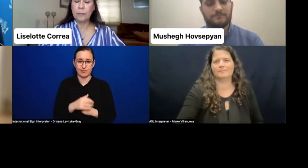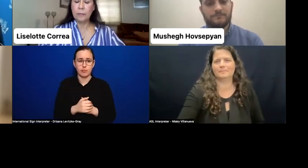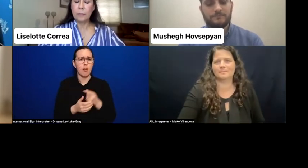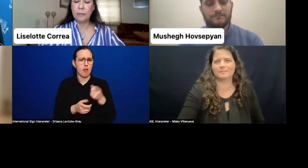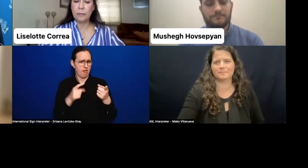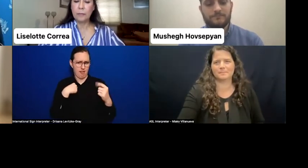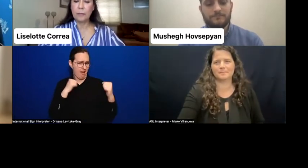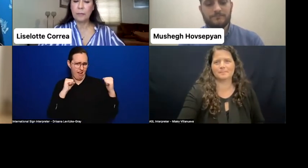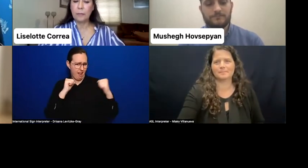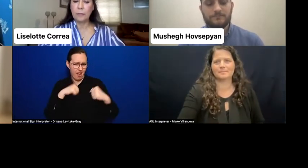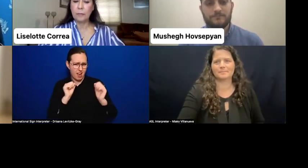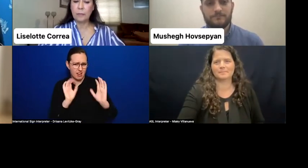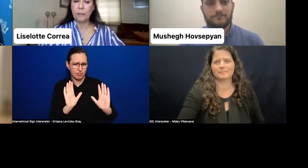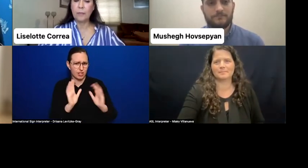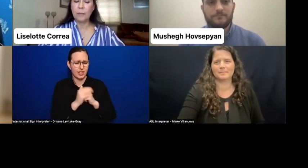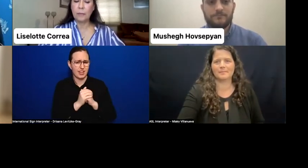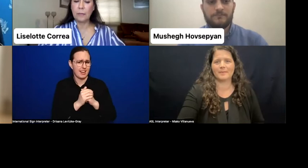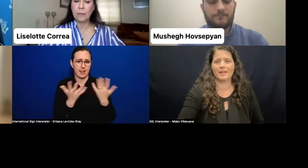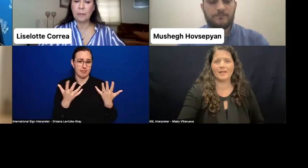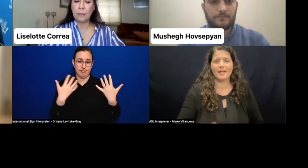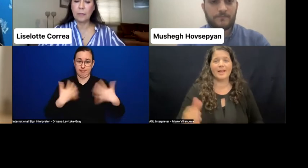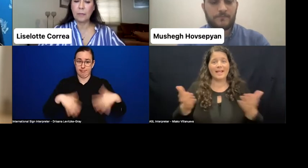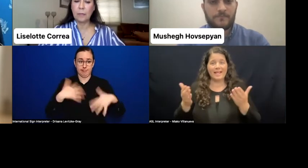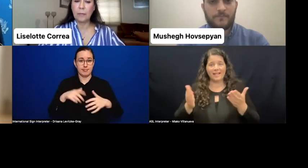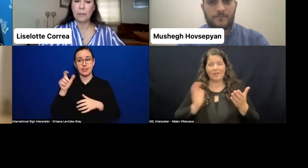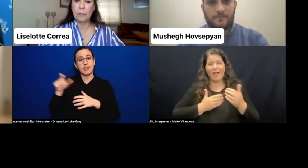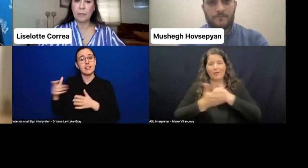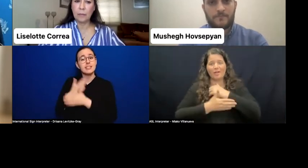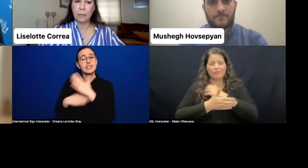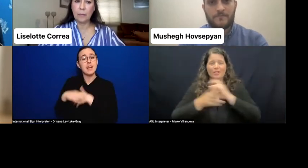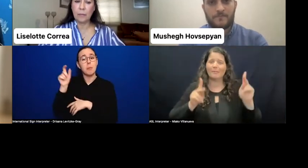to participate in the decision-making process. But now we are tackling the issue